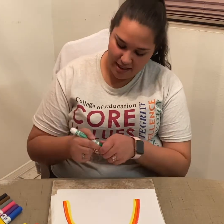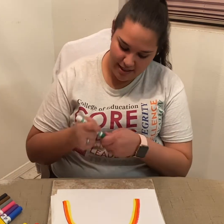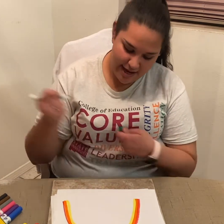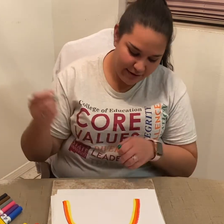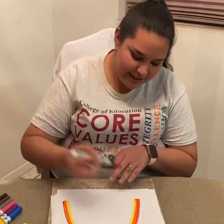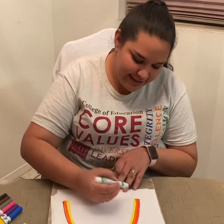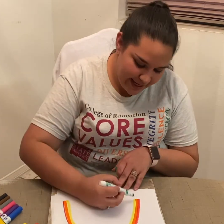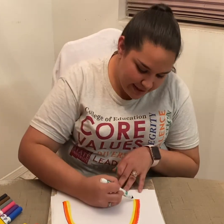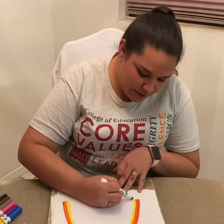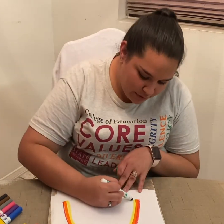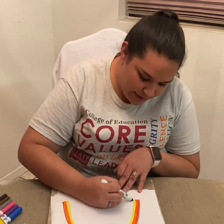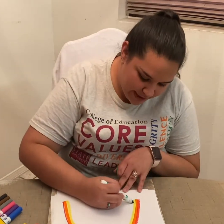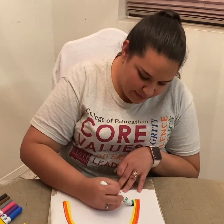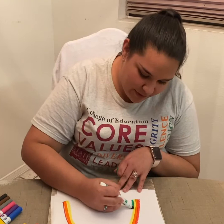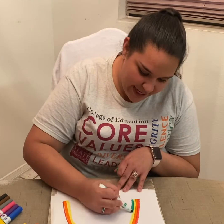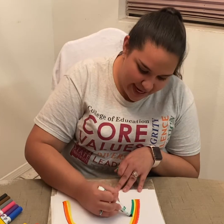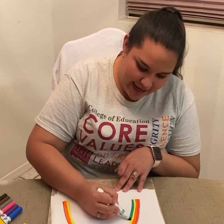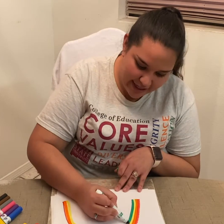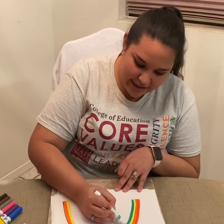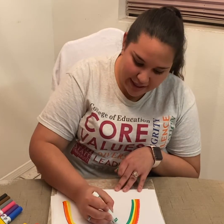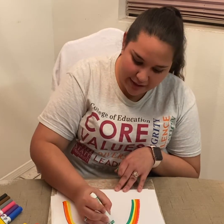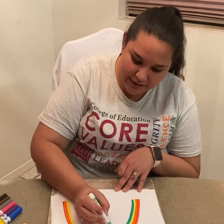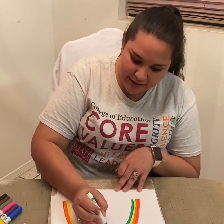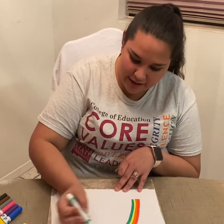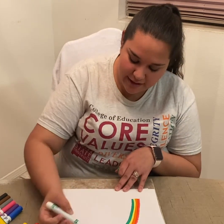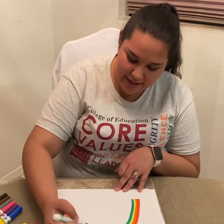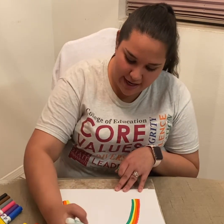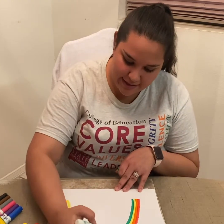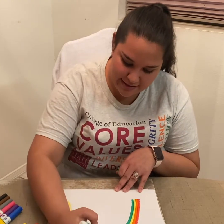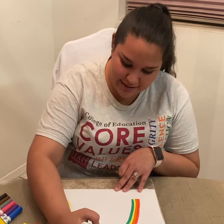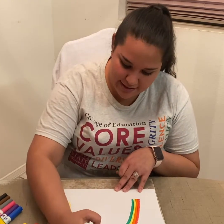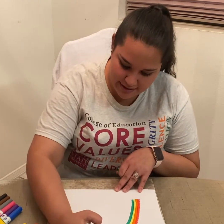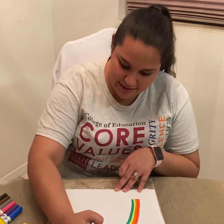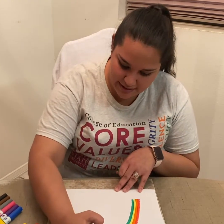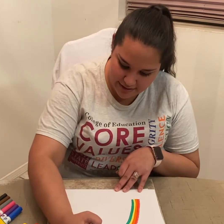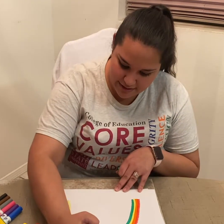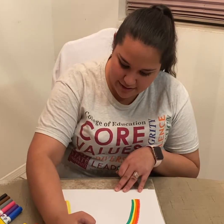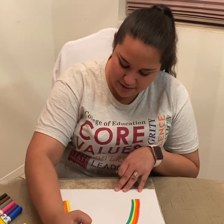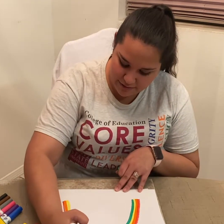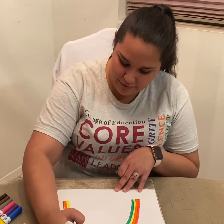Now, let's take a quick break and color our next